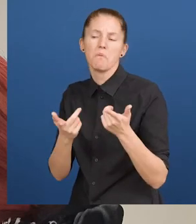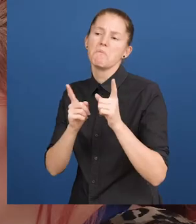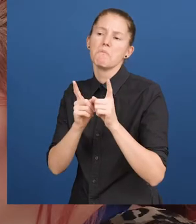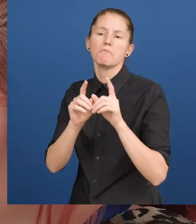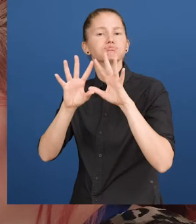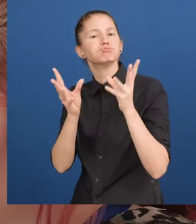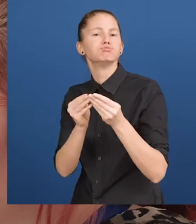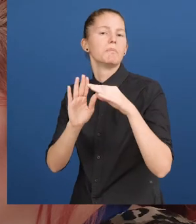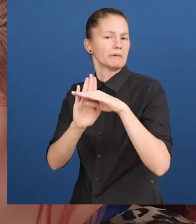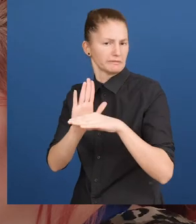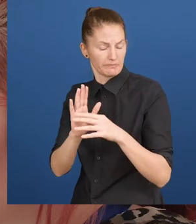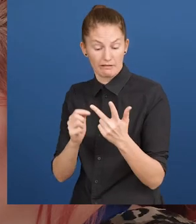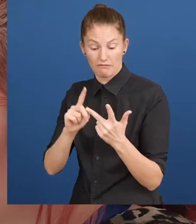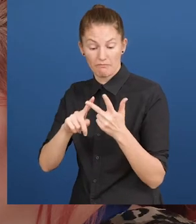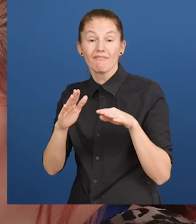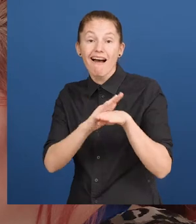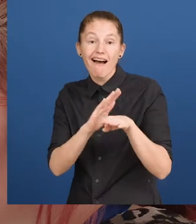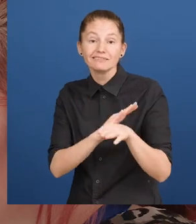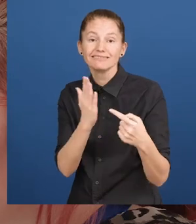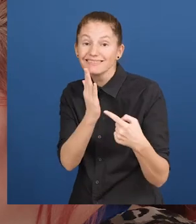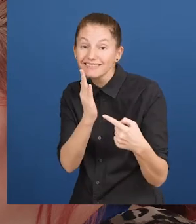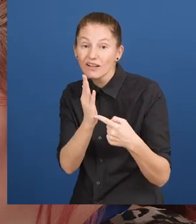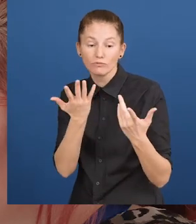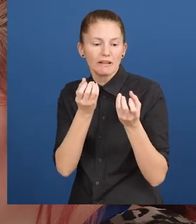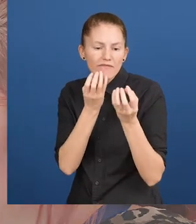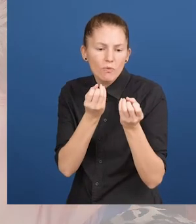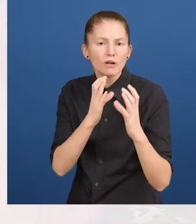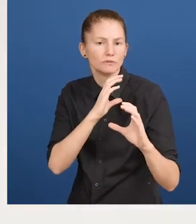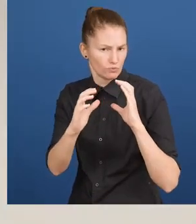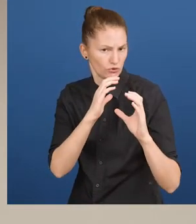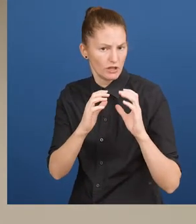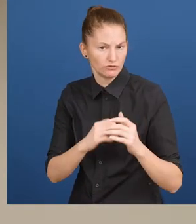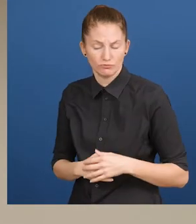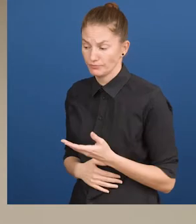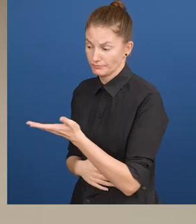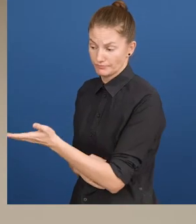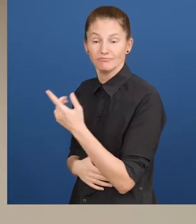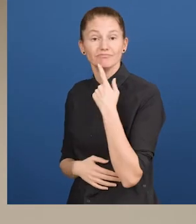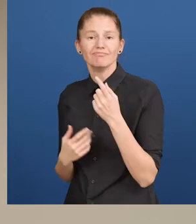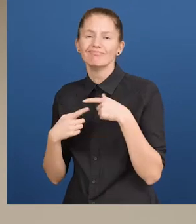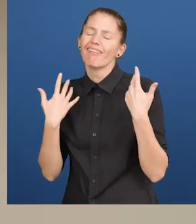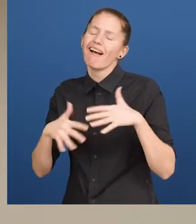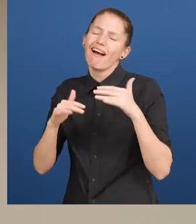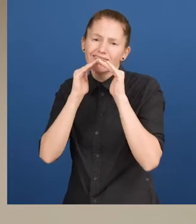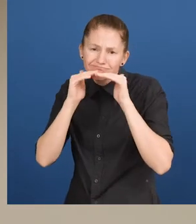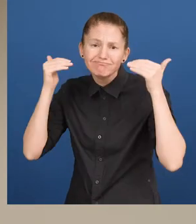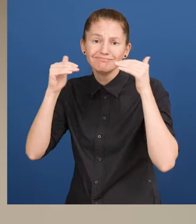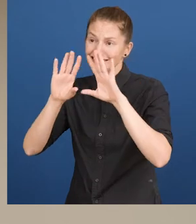general principles, and access to ICT. Francisco Subercaseaux: "We are very happy for this recognition from